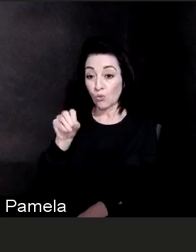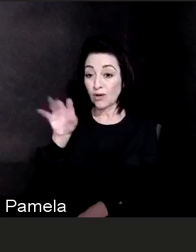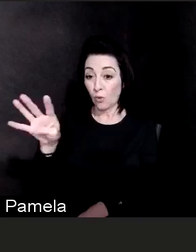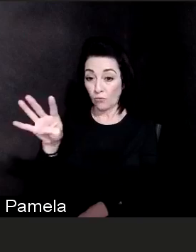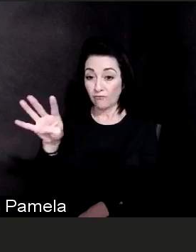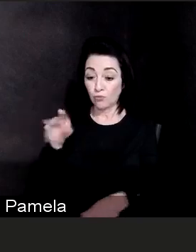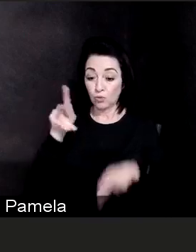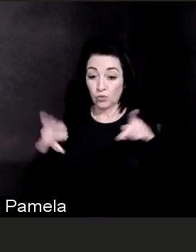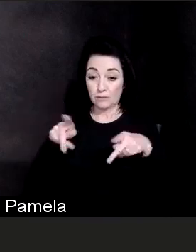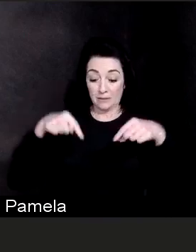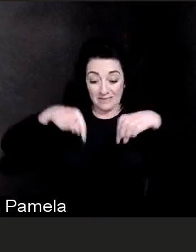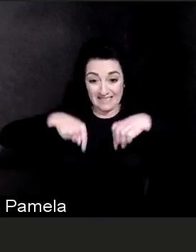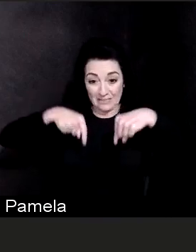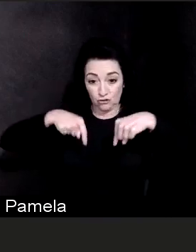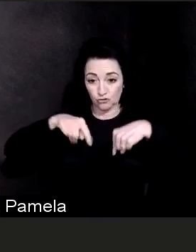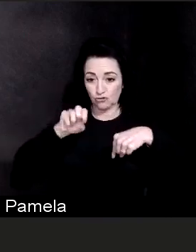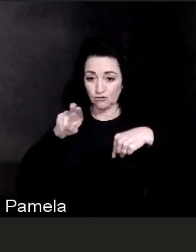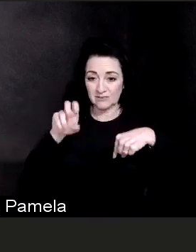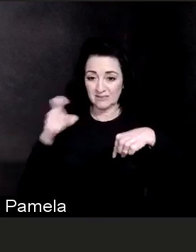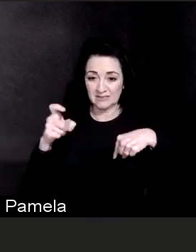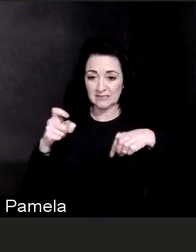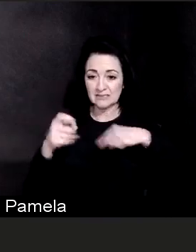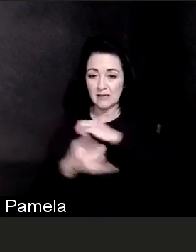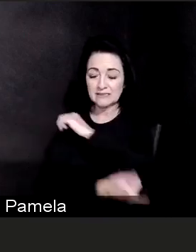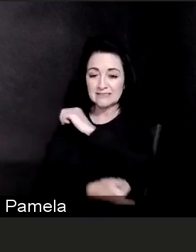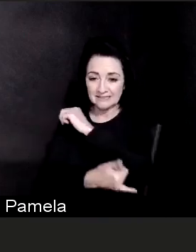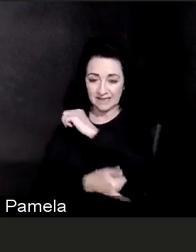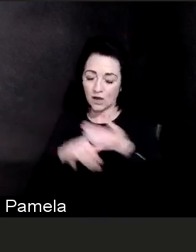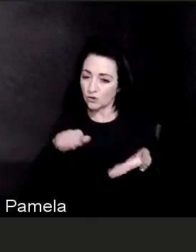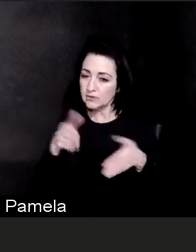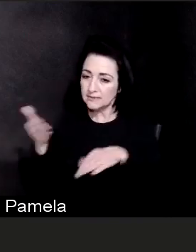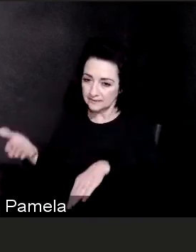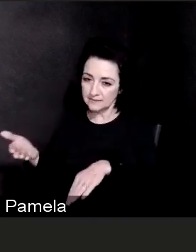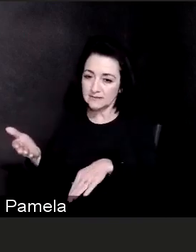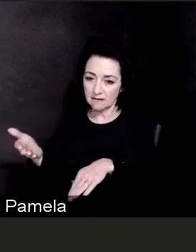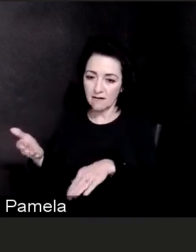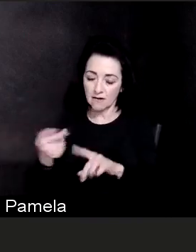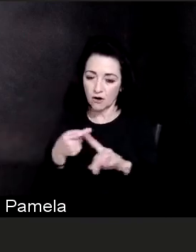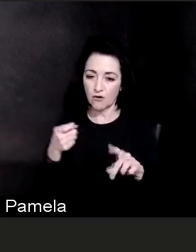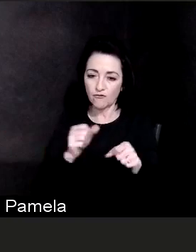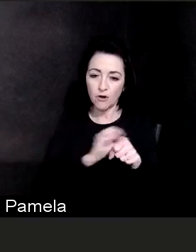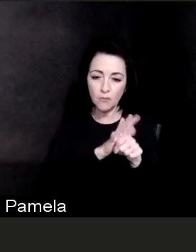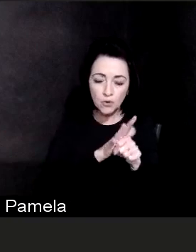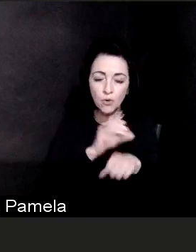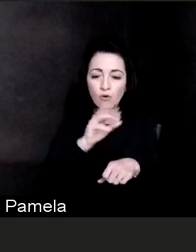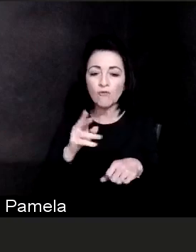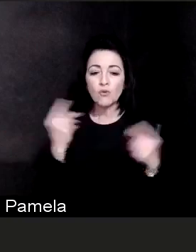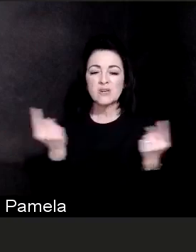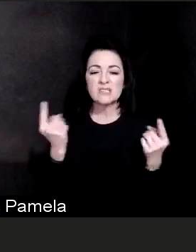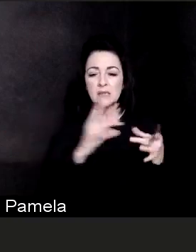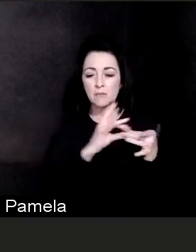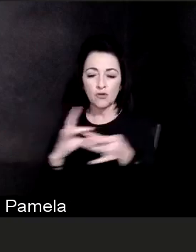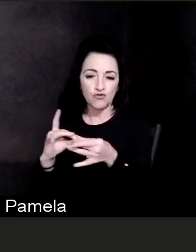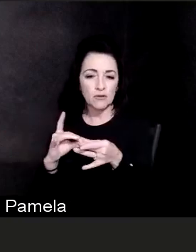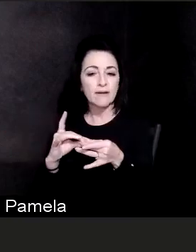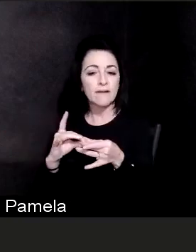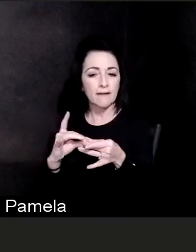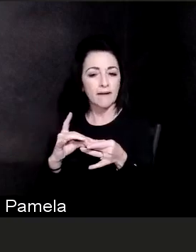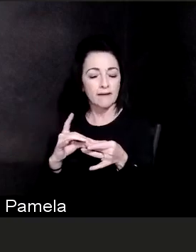through COVID 19 or something related to a manifestation or a complication of COVID-19.